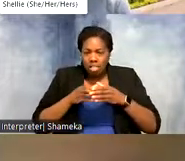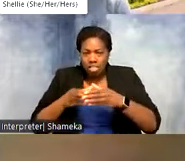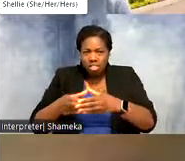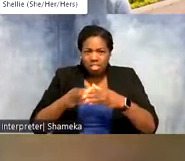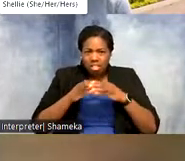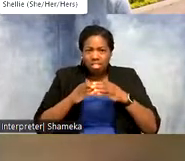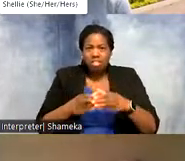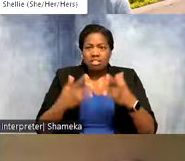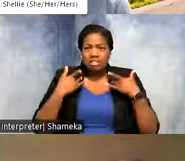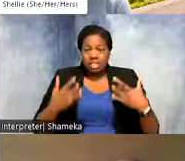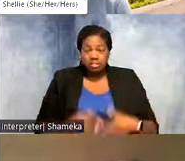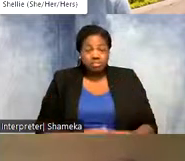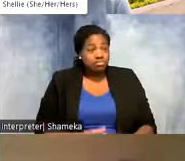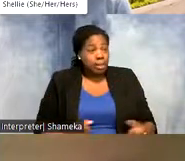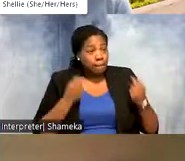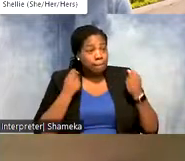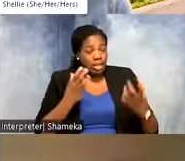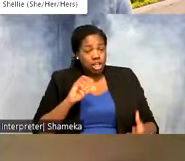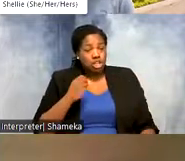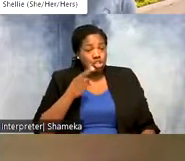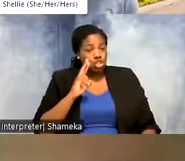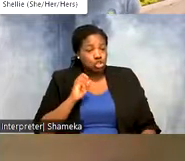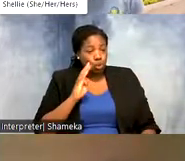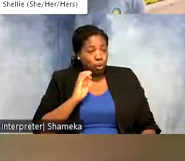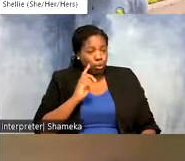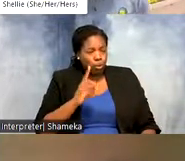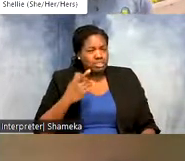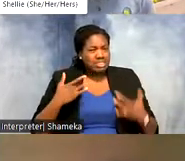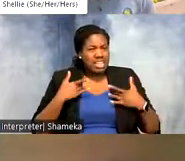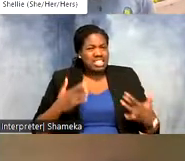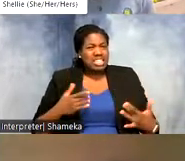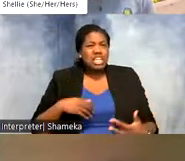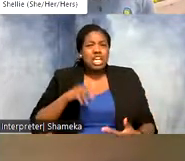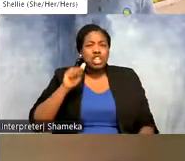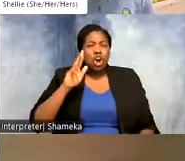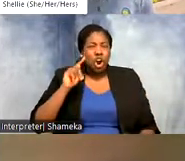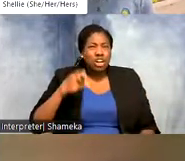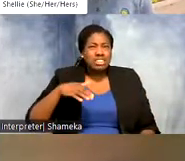Allie: Many shorebirds they breed up in the arctic up in the tundra or in sub-arctic marshes